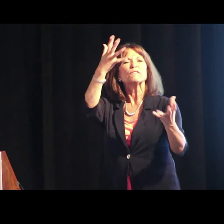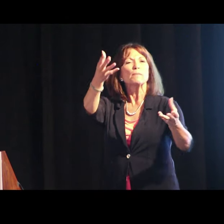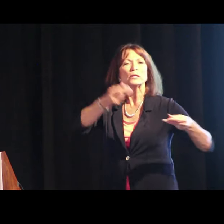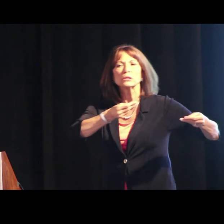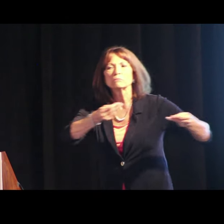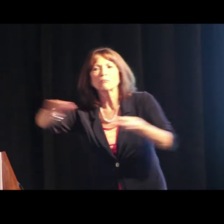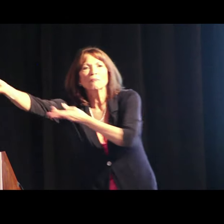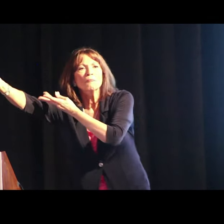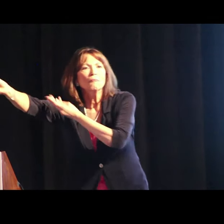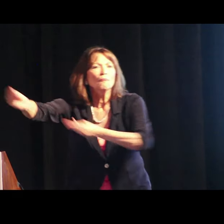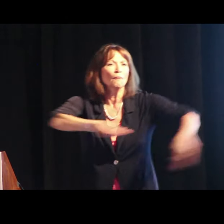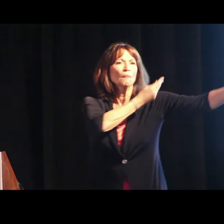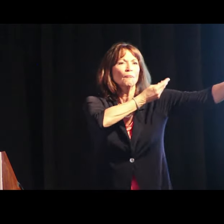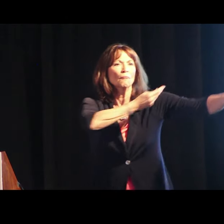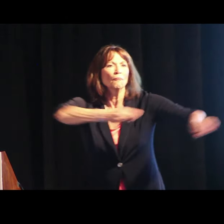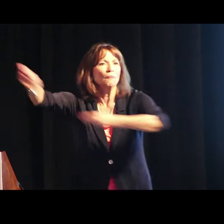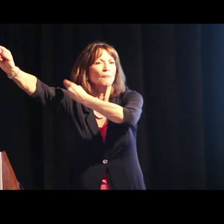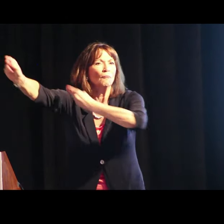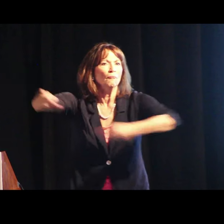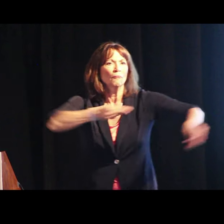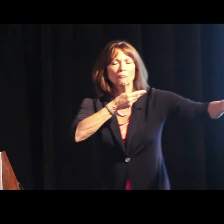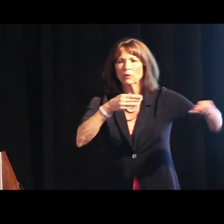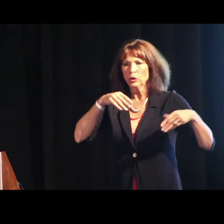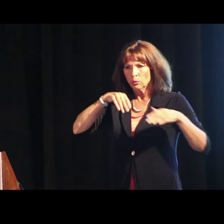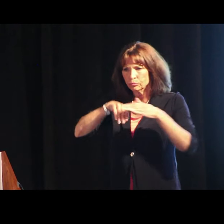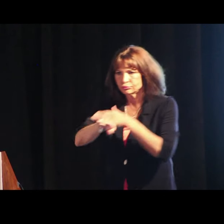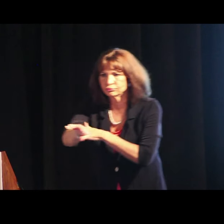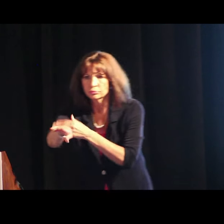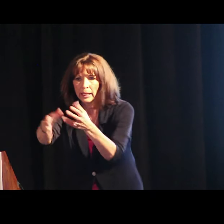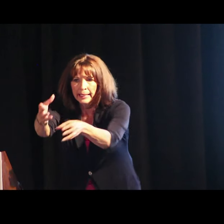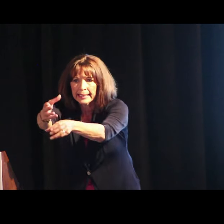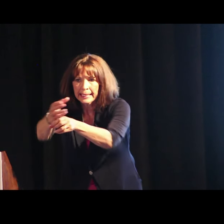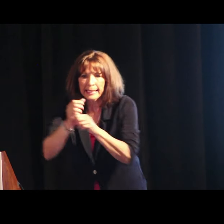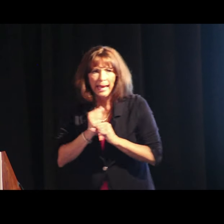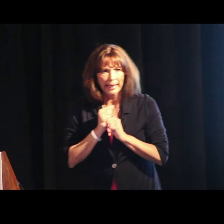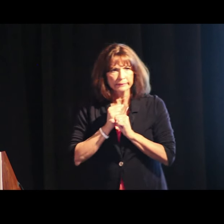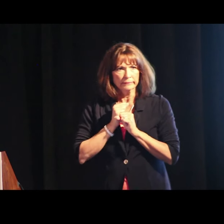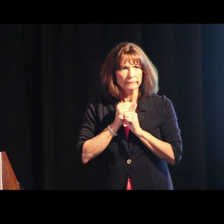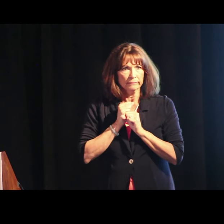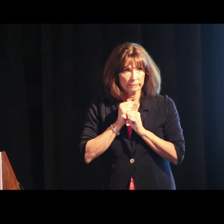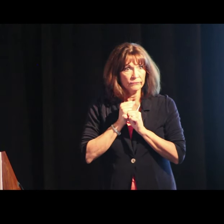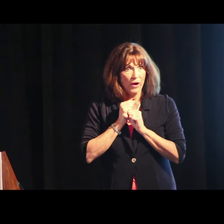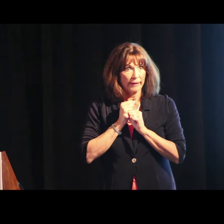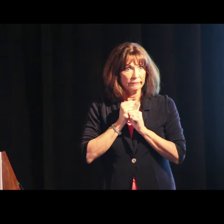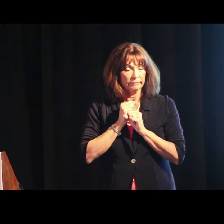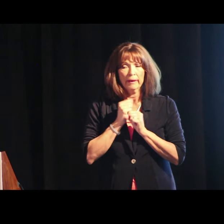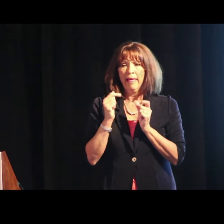and that was just information passes back and forth, you go in and you get information, right?